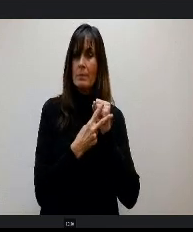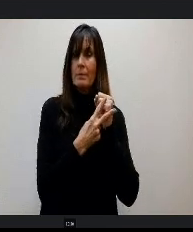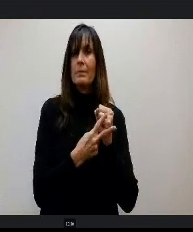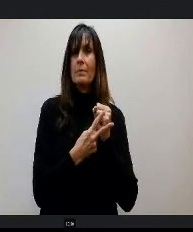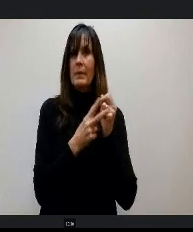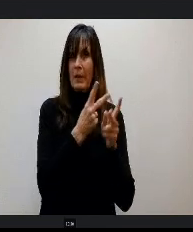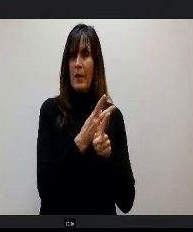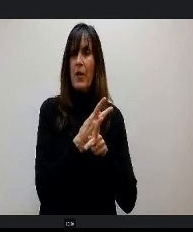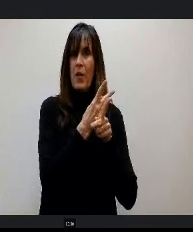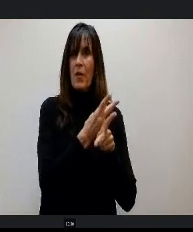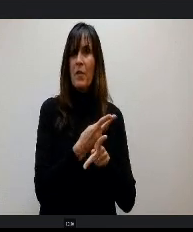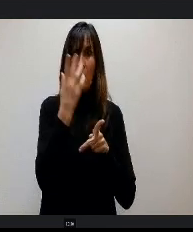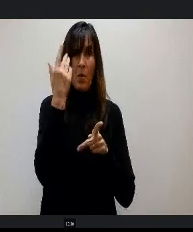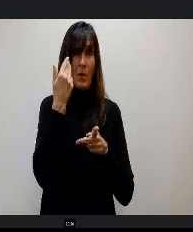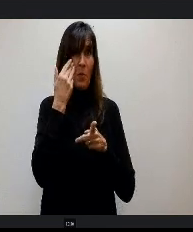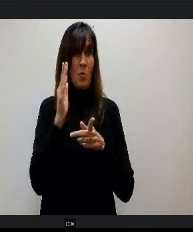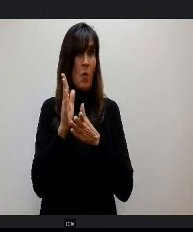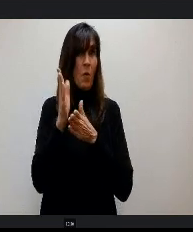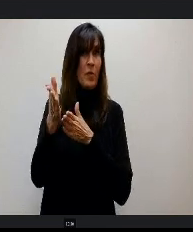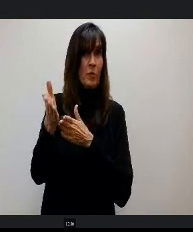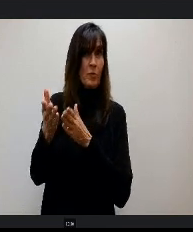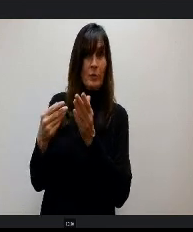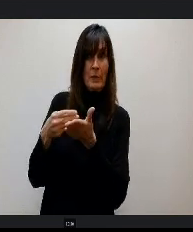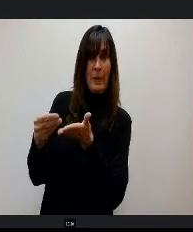around funding in the future that Miss Thompson will share a little in a